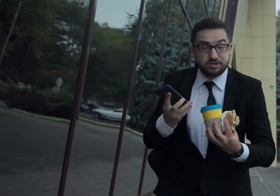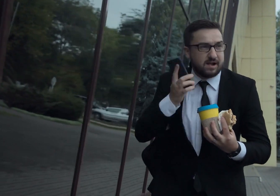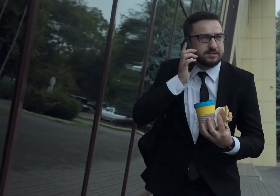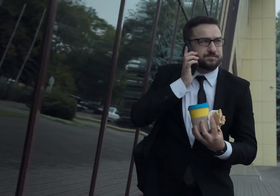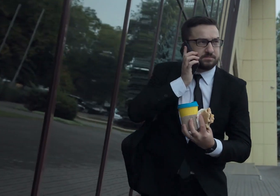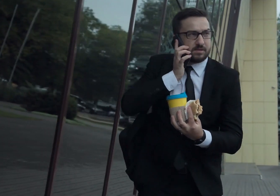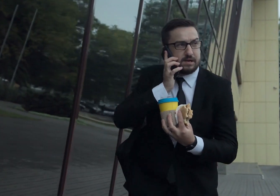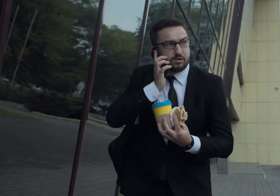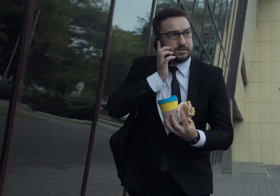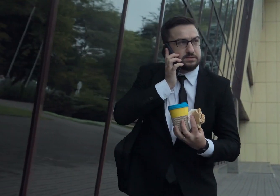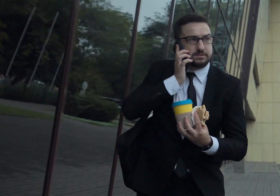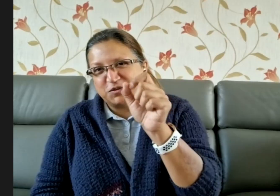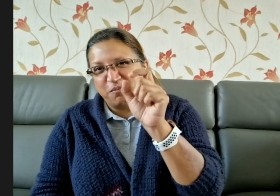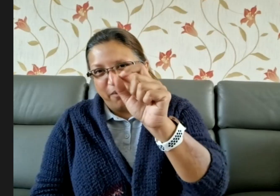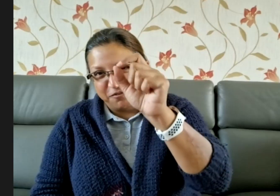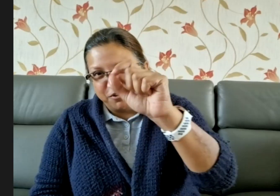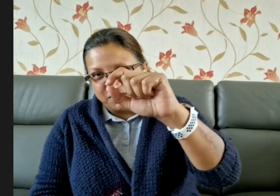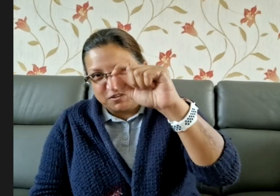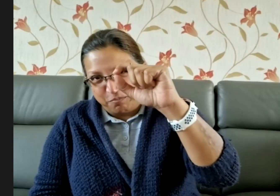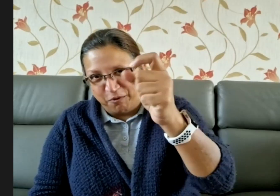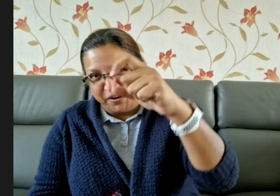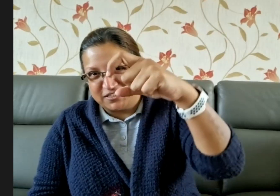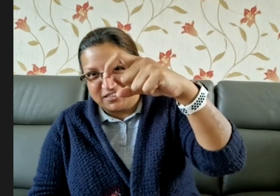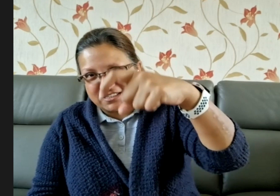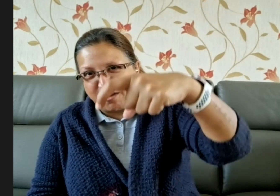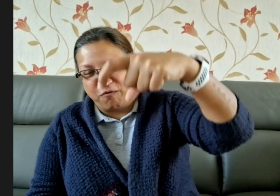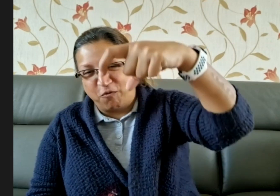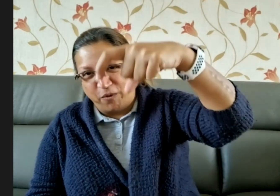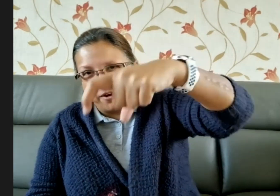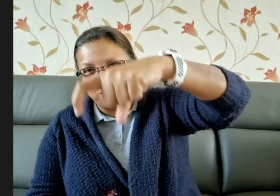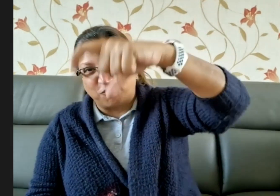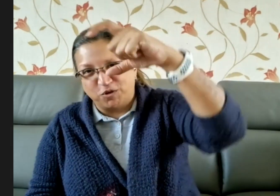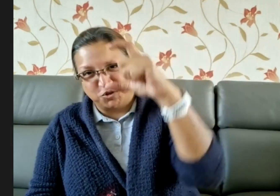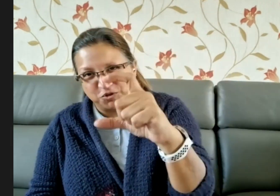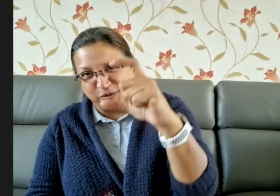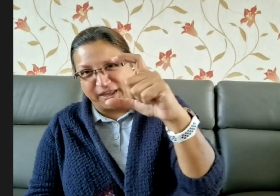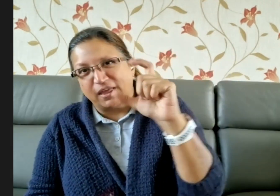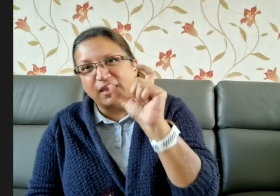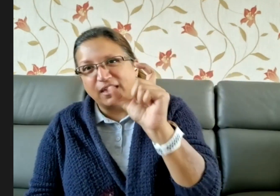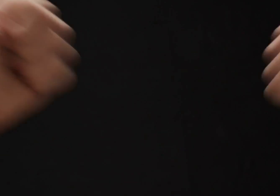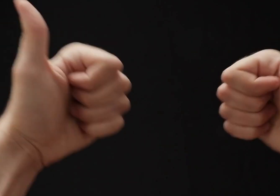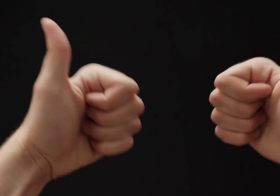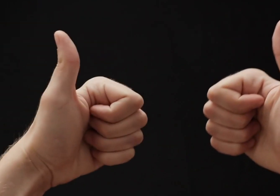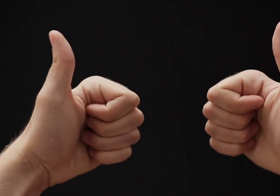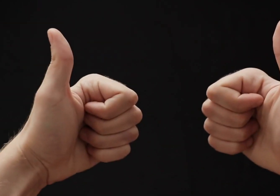It's actually something akin to a mindfulness point just there of awareness of what you're doing. Yeah, exactly.